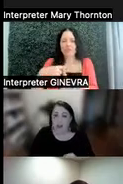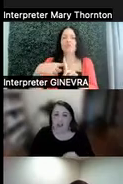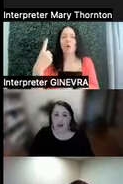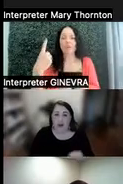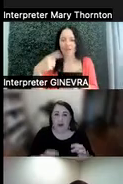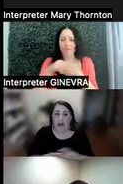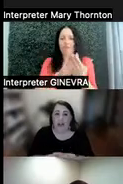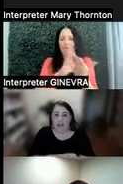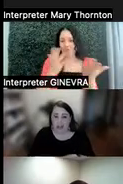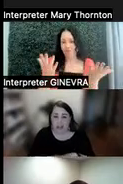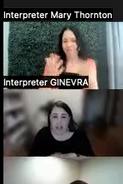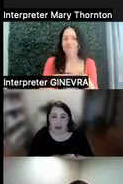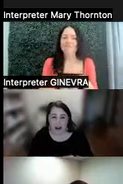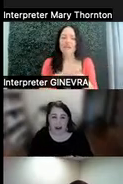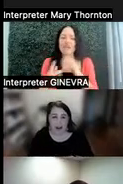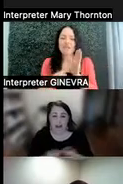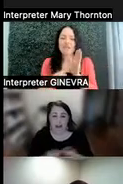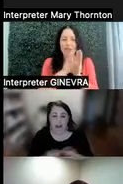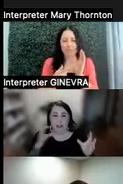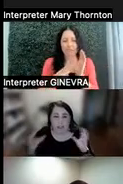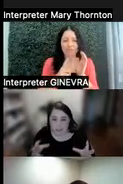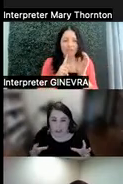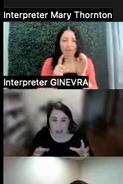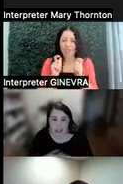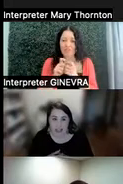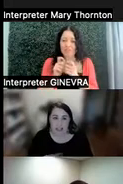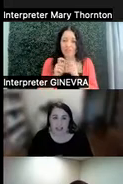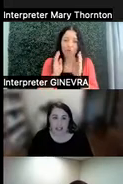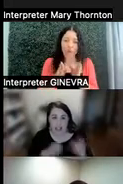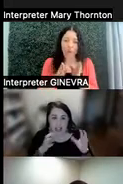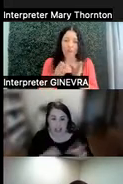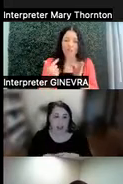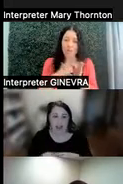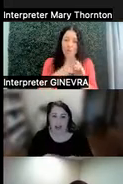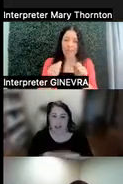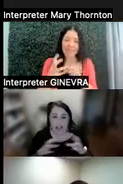So sometimes there are specific ways that we can take a lecture